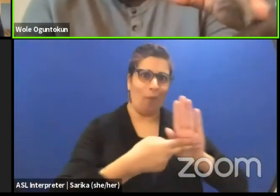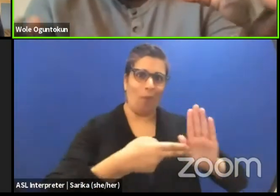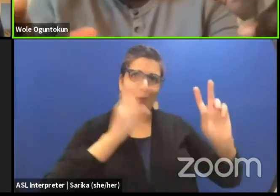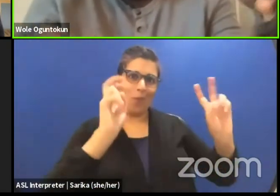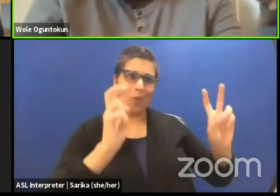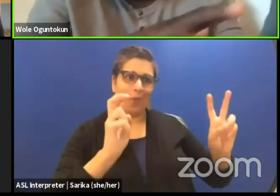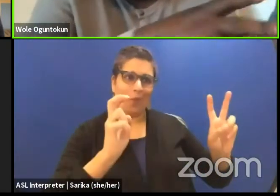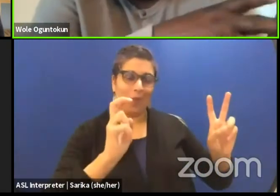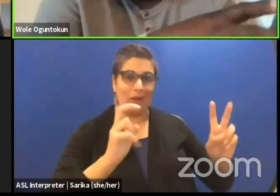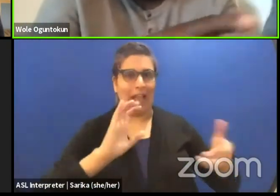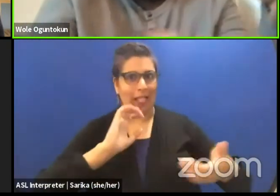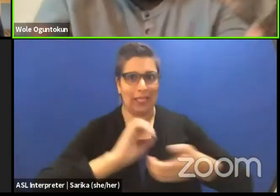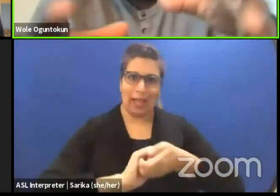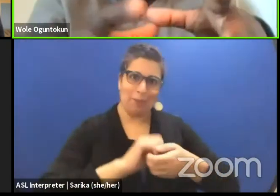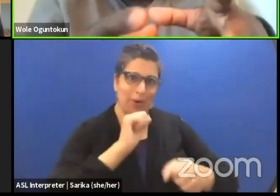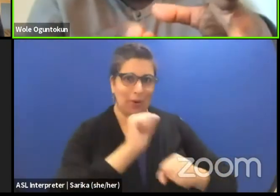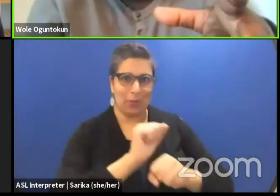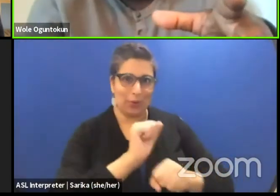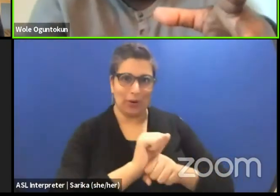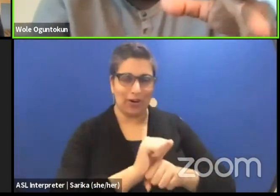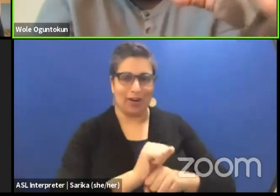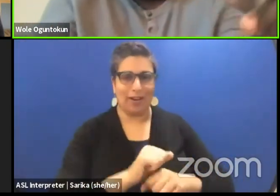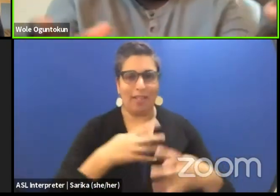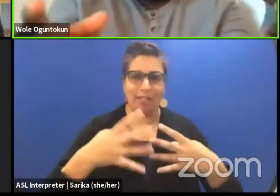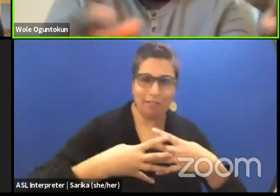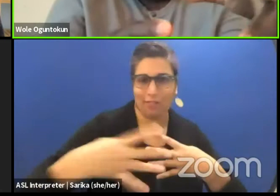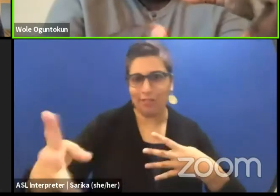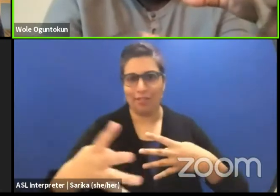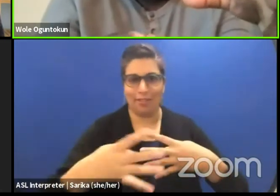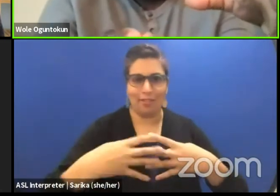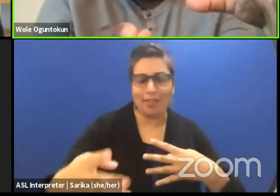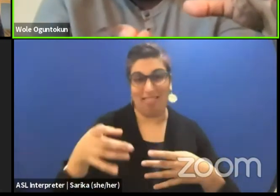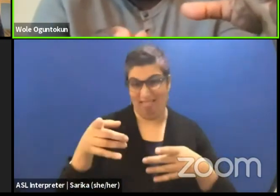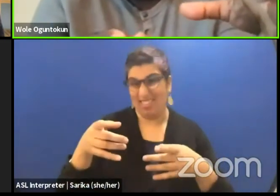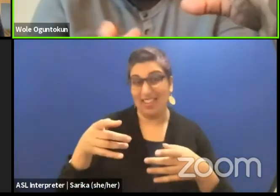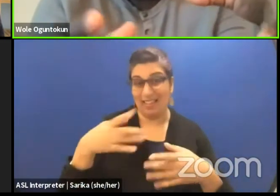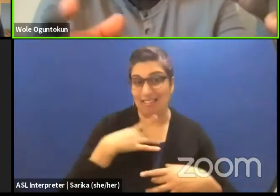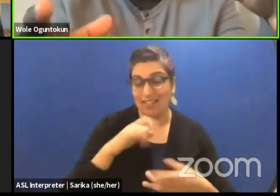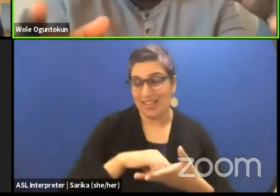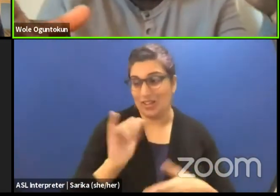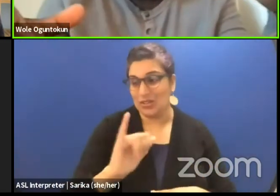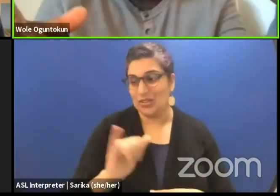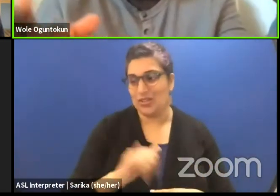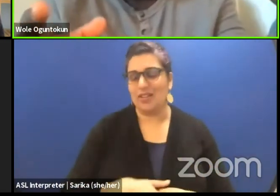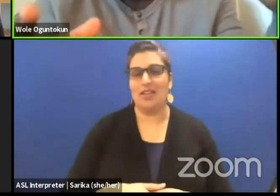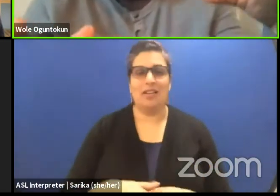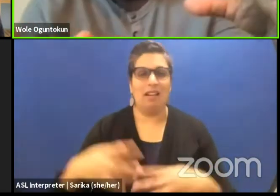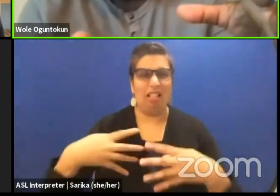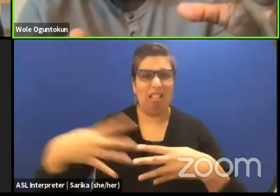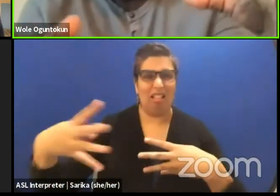And like the gatekeepers like that kind of thing as well, so they tell us gatekeepers being,